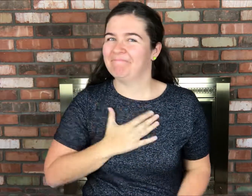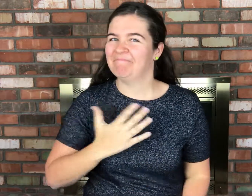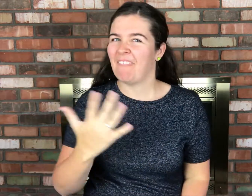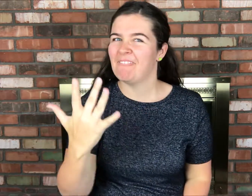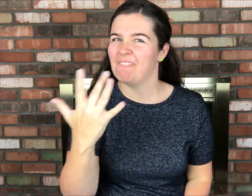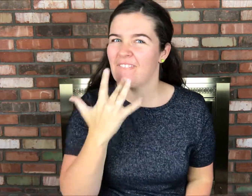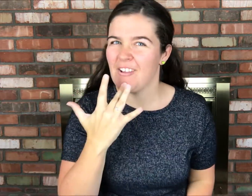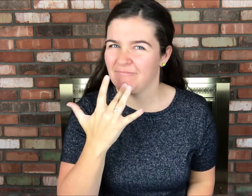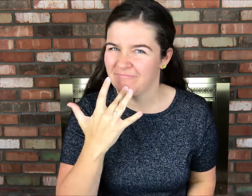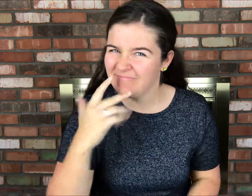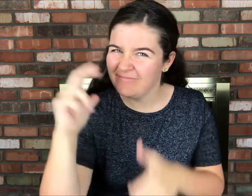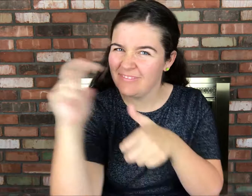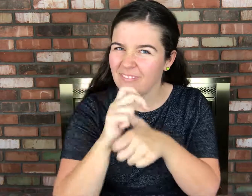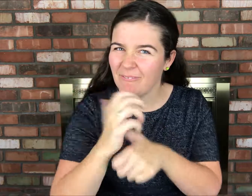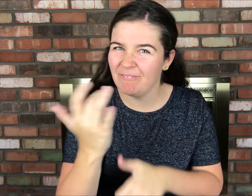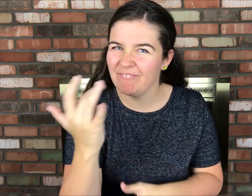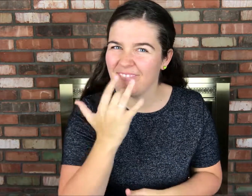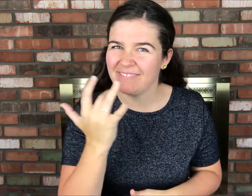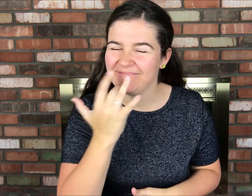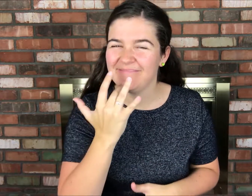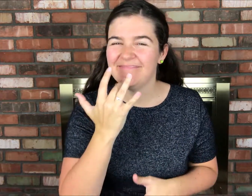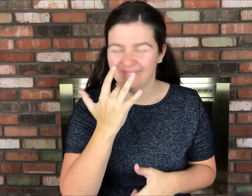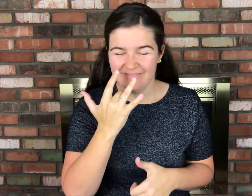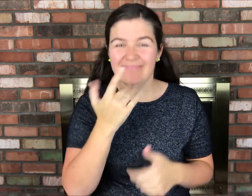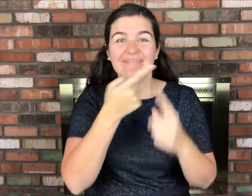it's my top favorite sign!